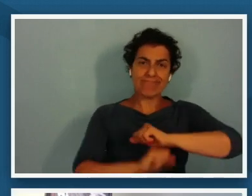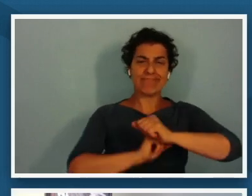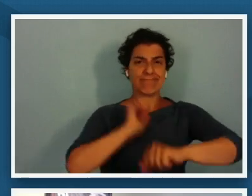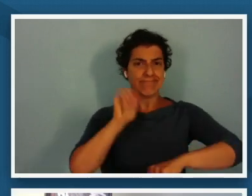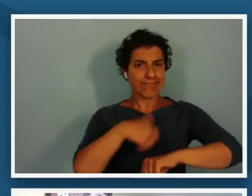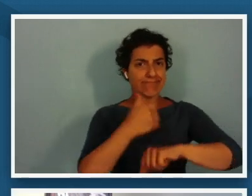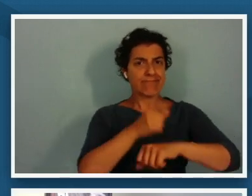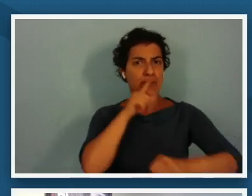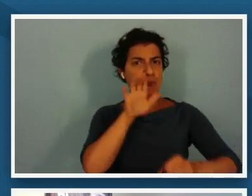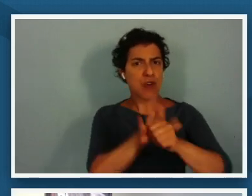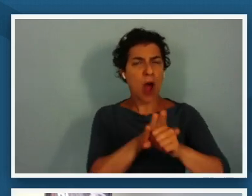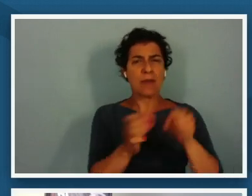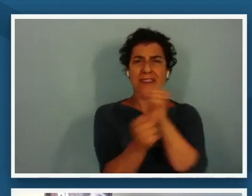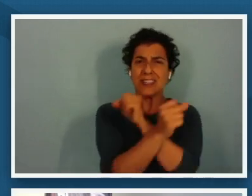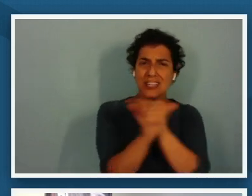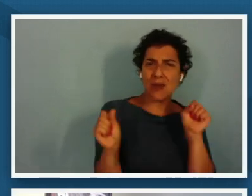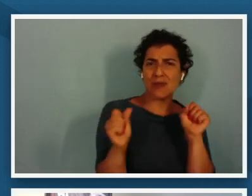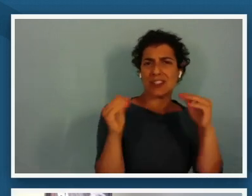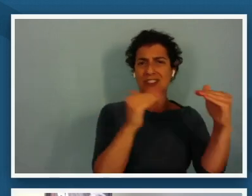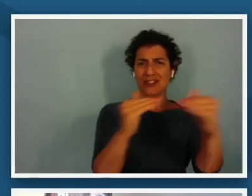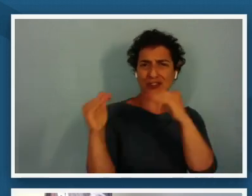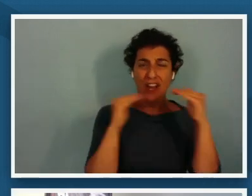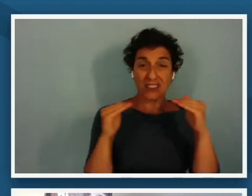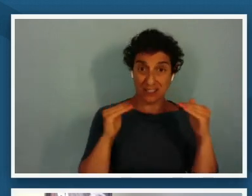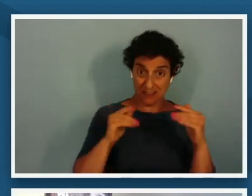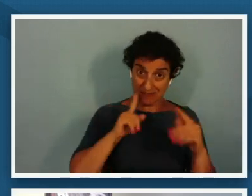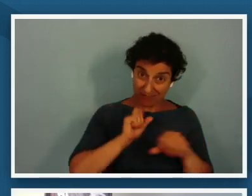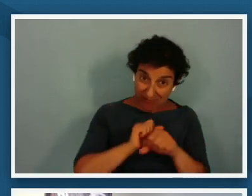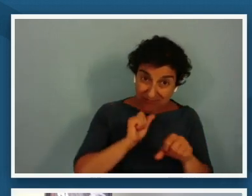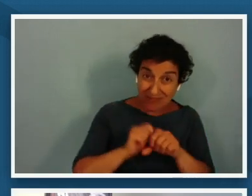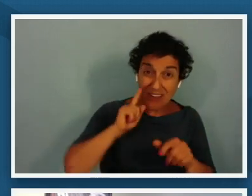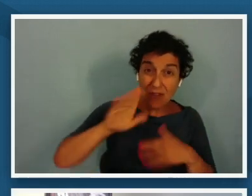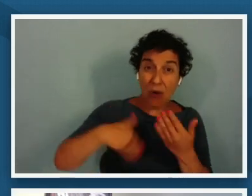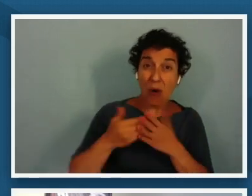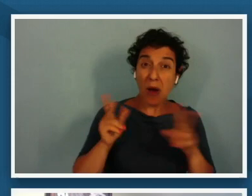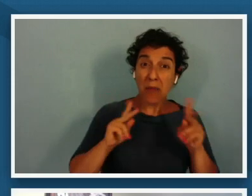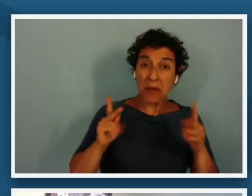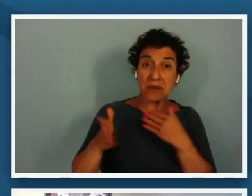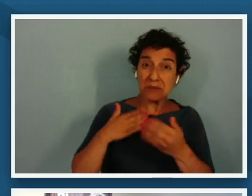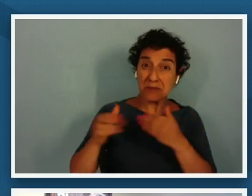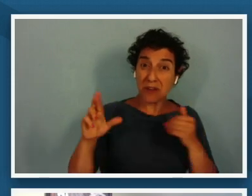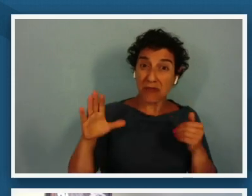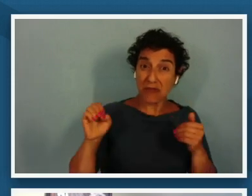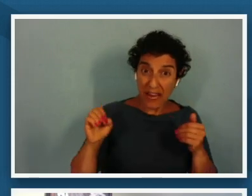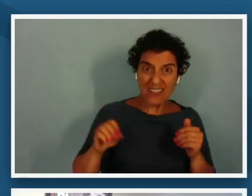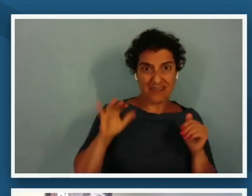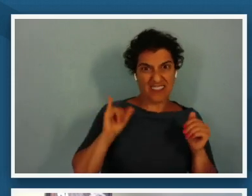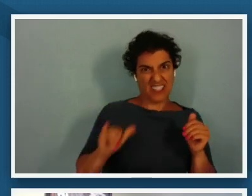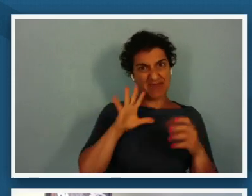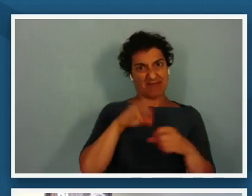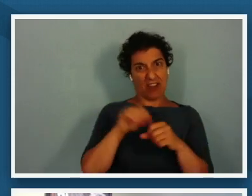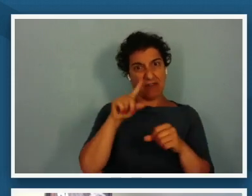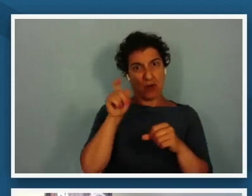for all people regardless of race these are the questions of reconstruction and